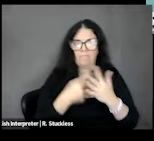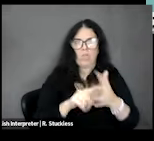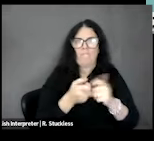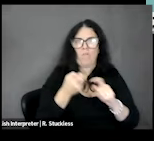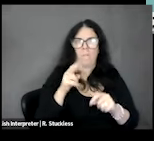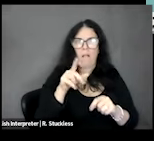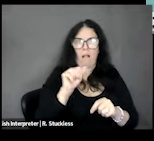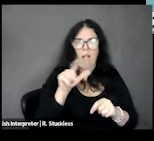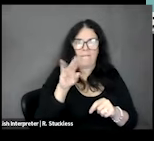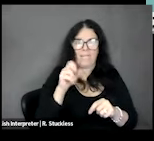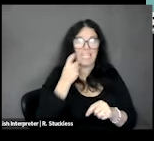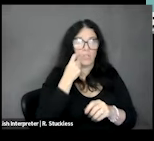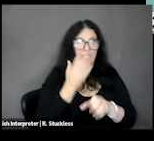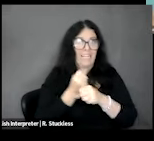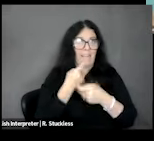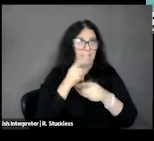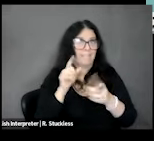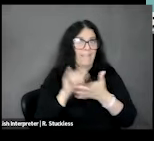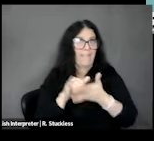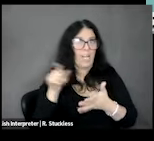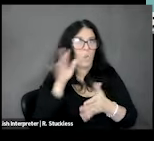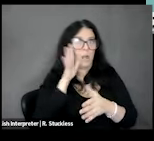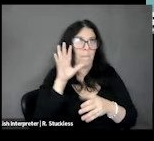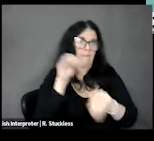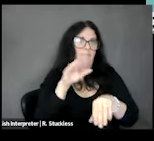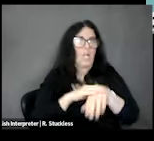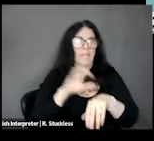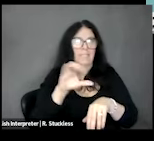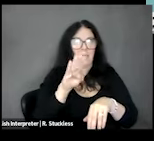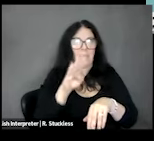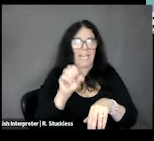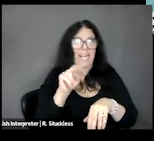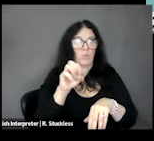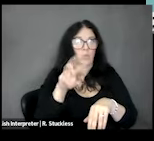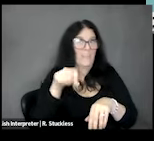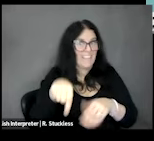received word that that will be on the CBS News this weekend, so there's going to be a feature on